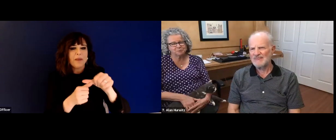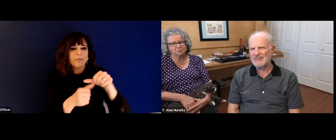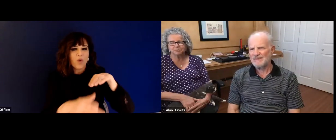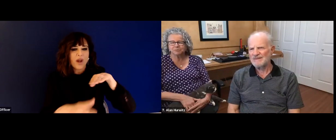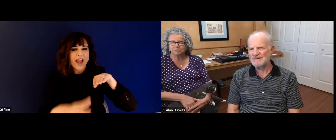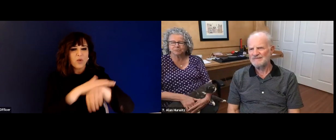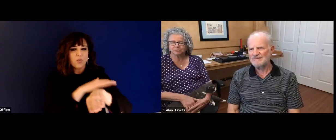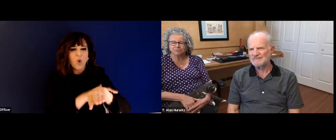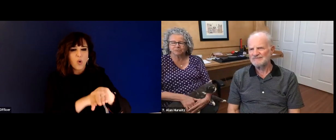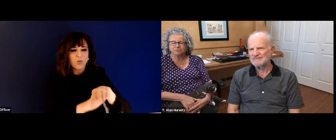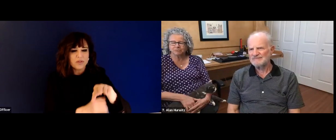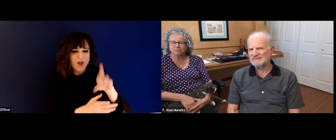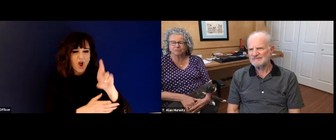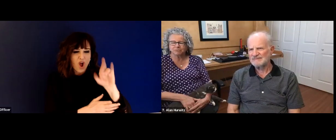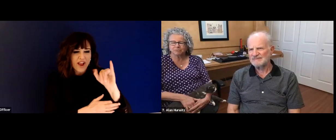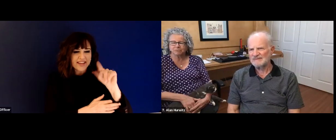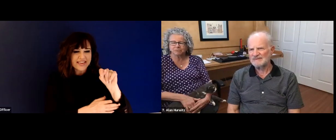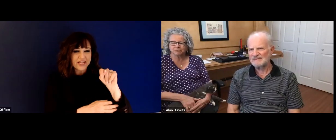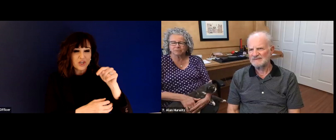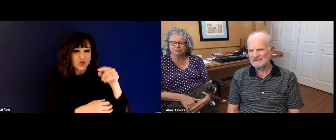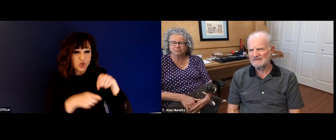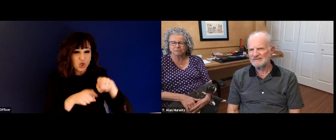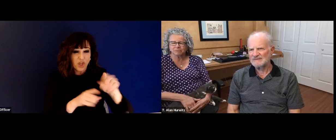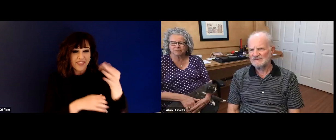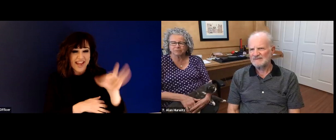successful. And so it was a wonderful experience for me.